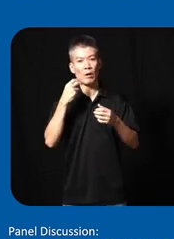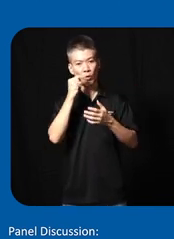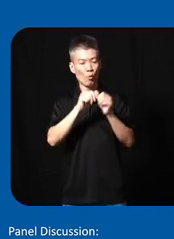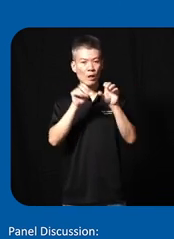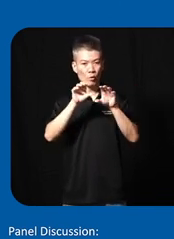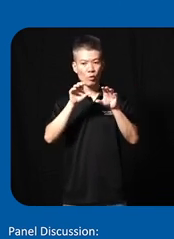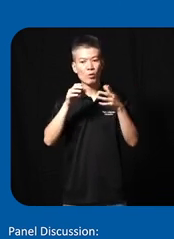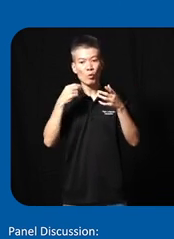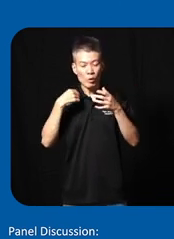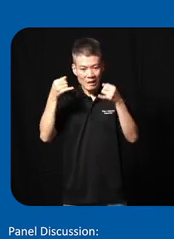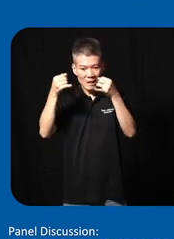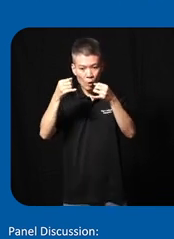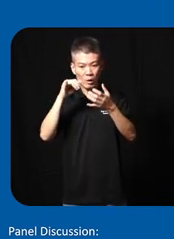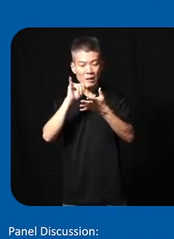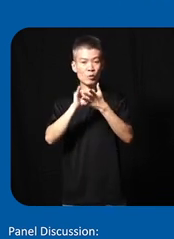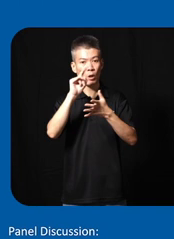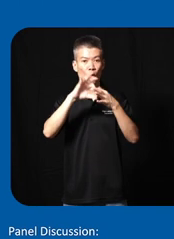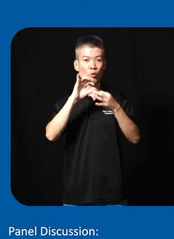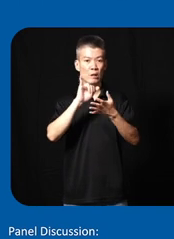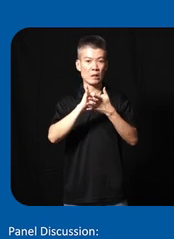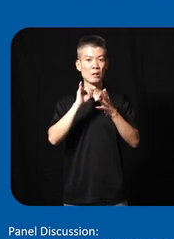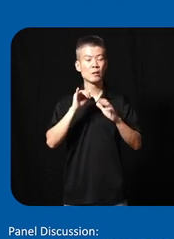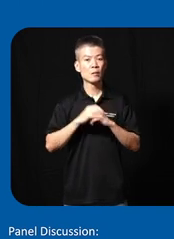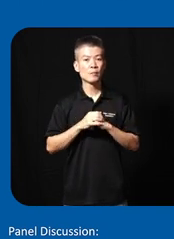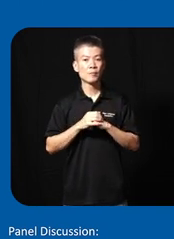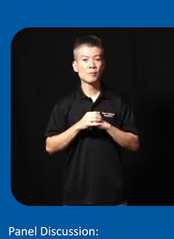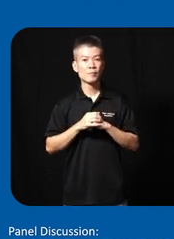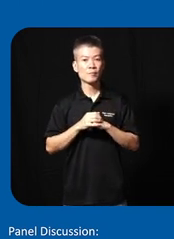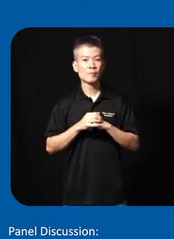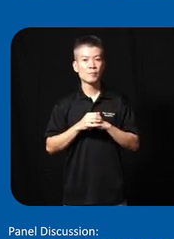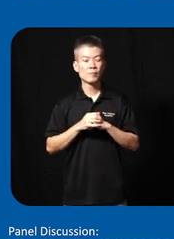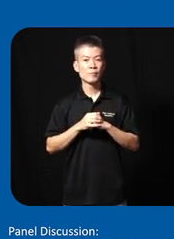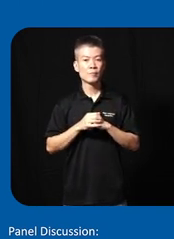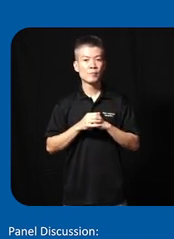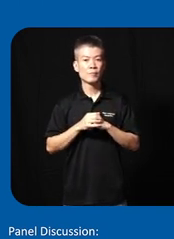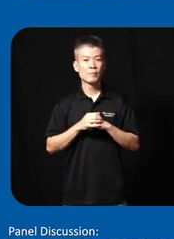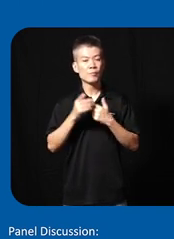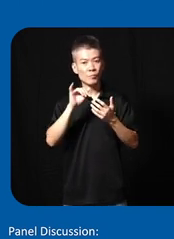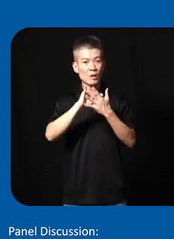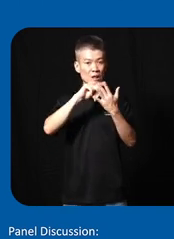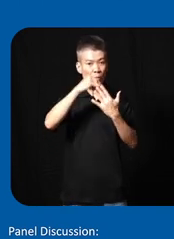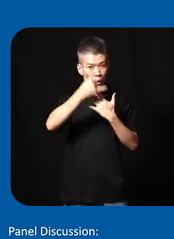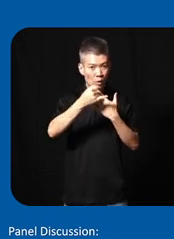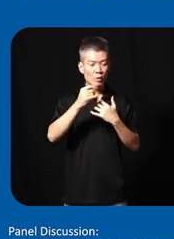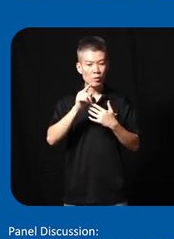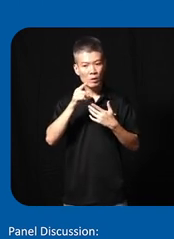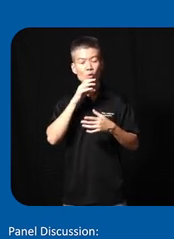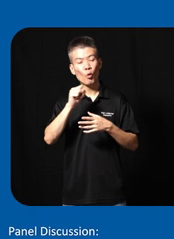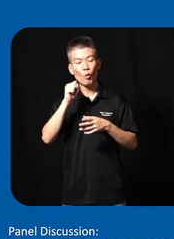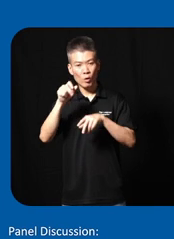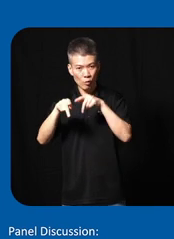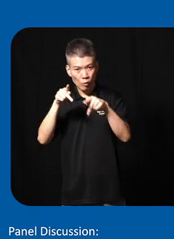they do know we installed uh one of our uh uh uh uh project in the why call old folks home I